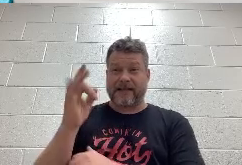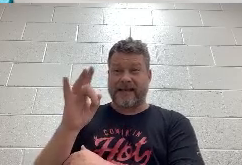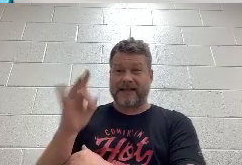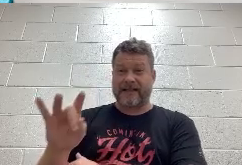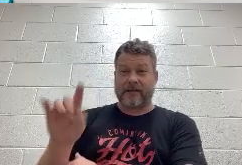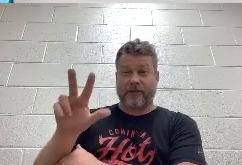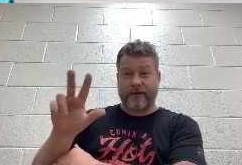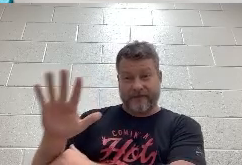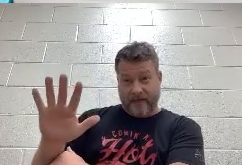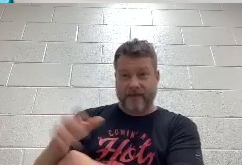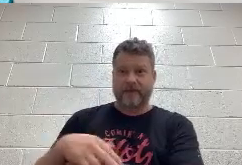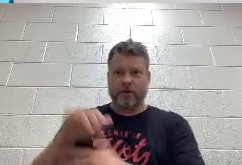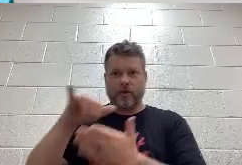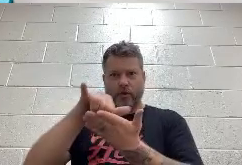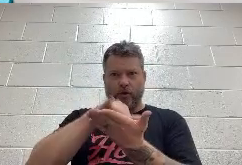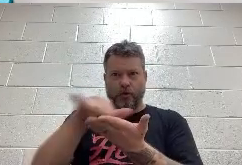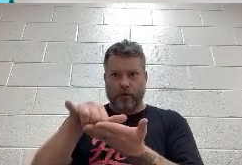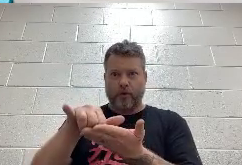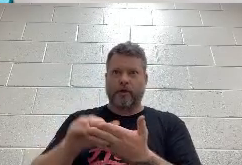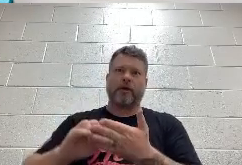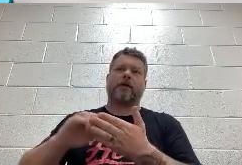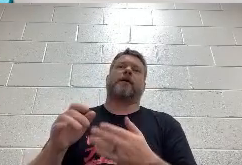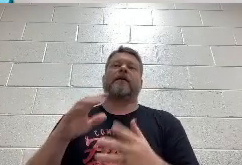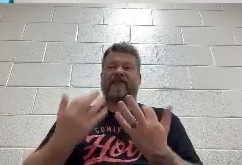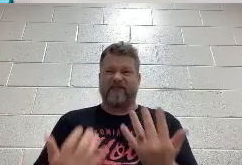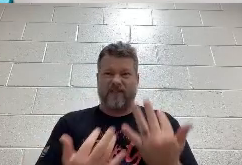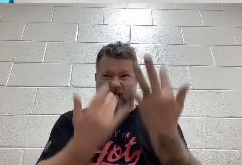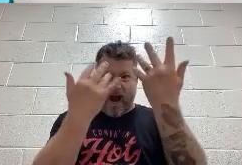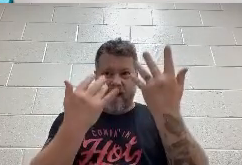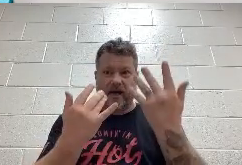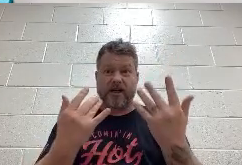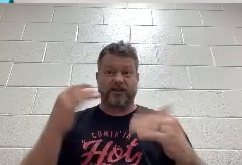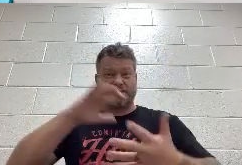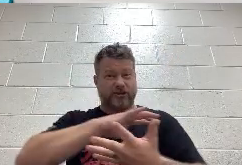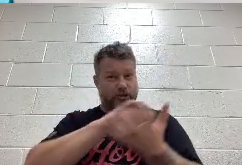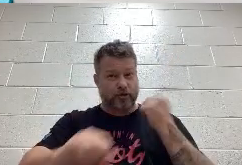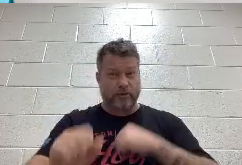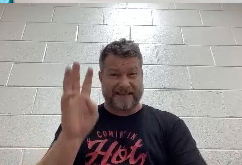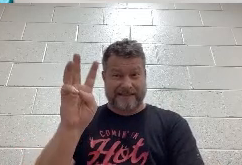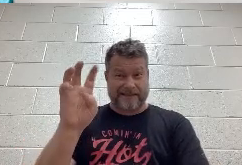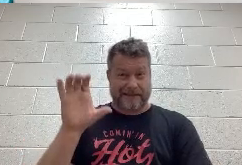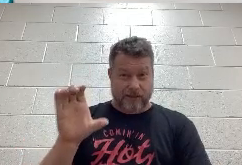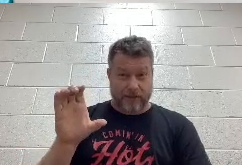fire erupted New York City destroying more than 600 buildings causing an estimated $20